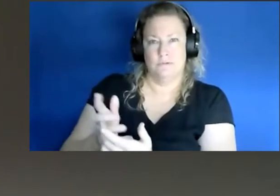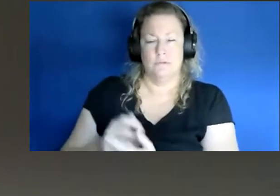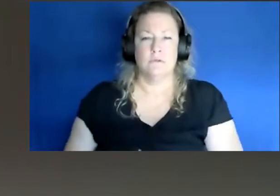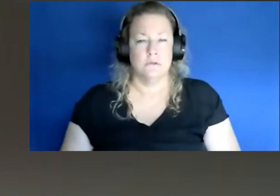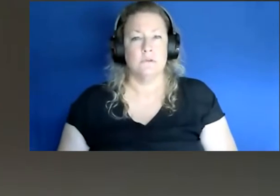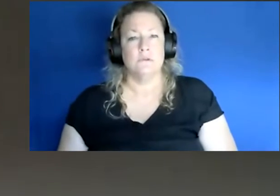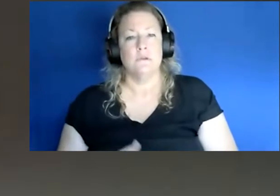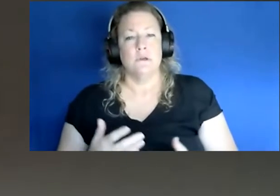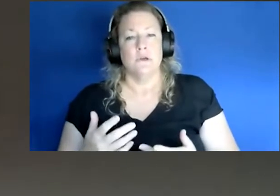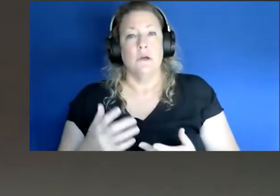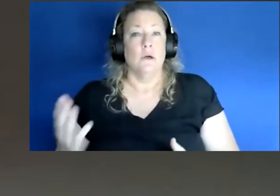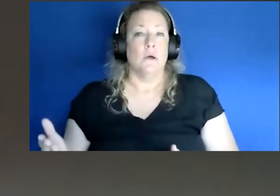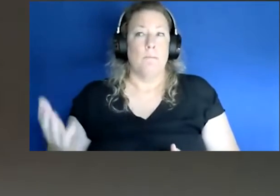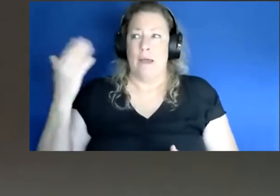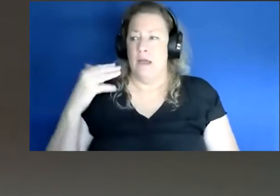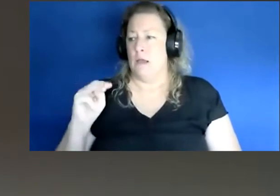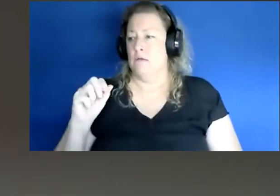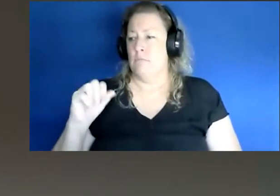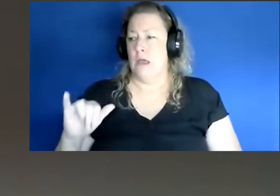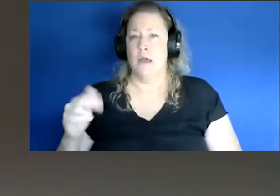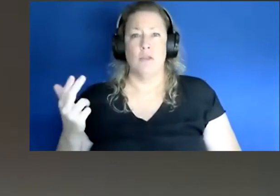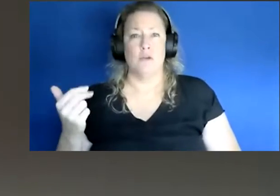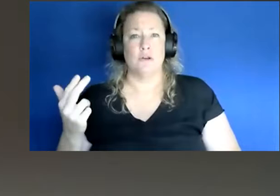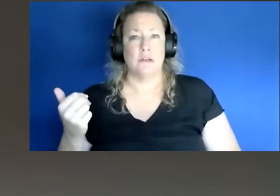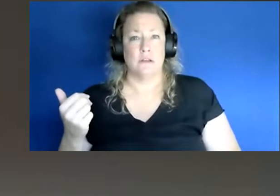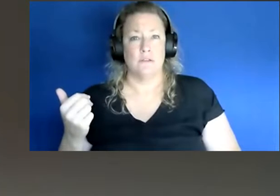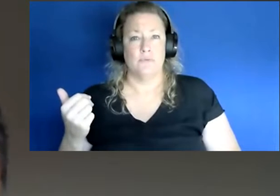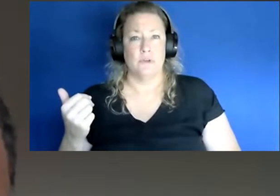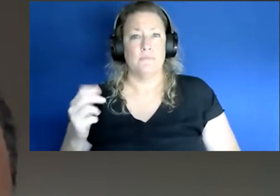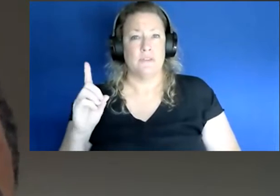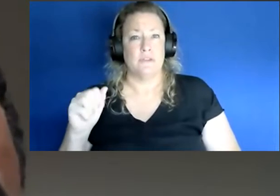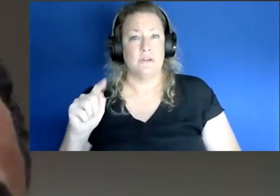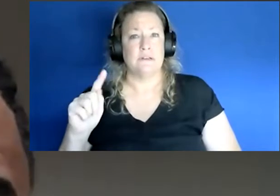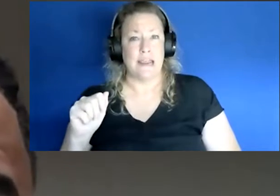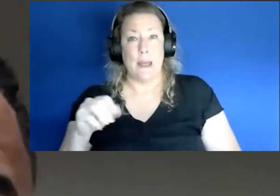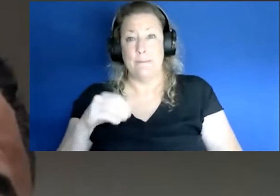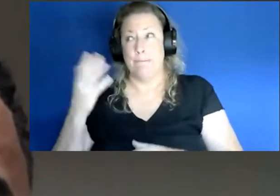You know when you go back to may 13th when you look at the data in may it was rough the delta